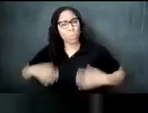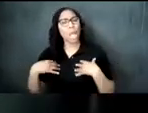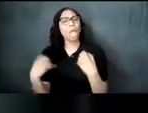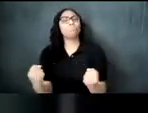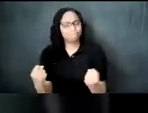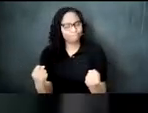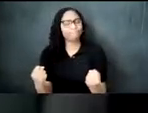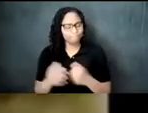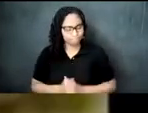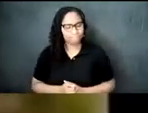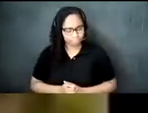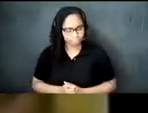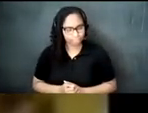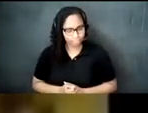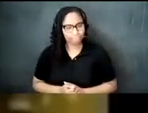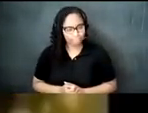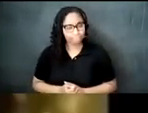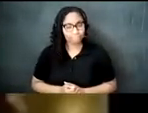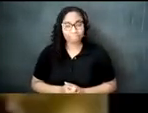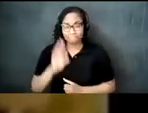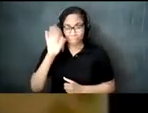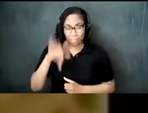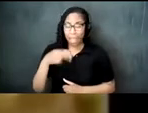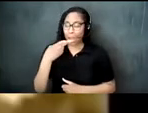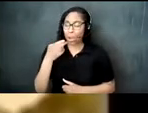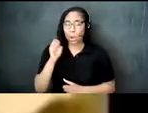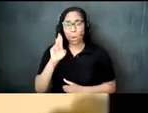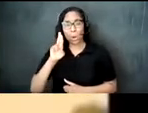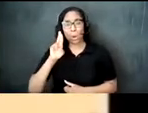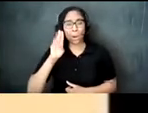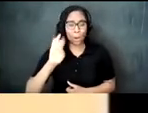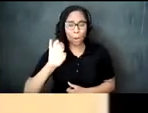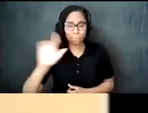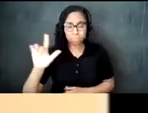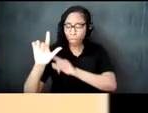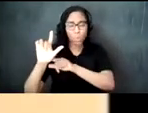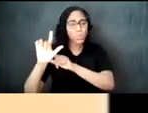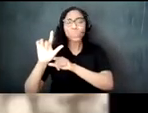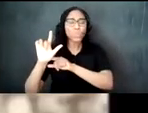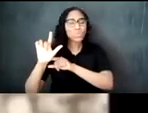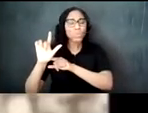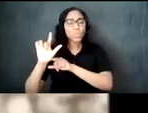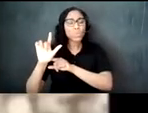highly sought after herbal supports could even be used as bargaining tools for freedom